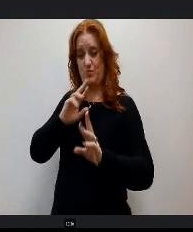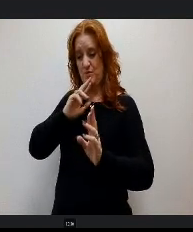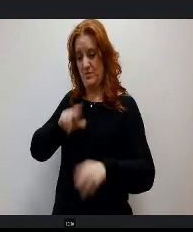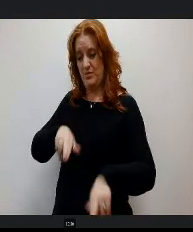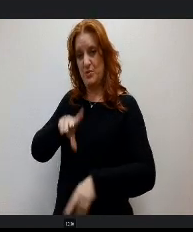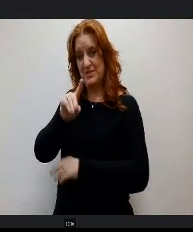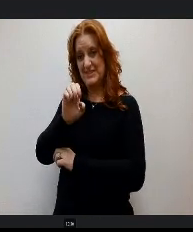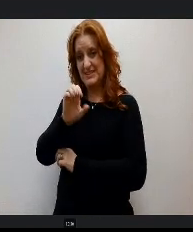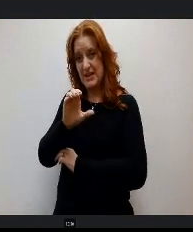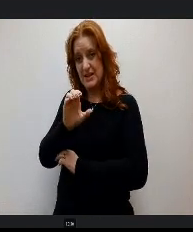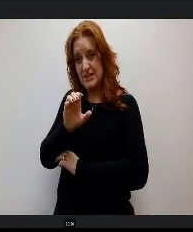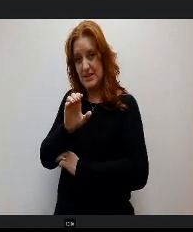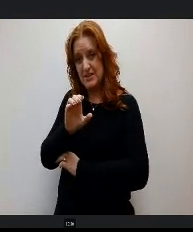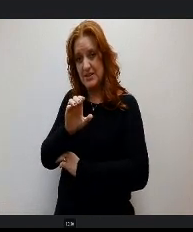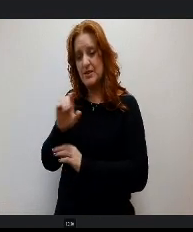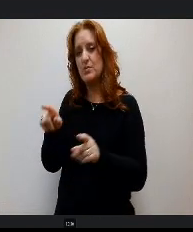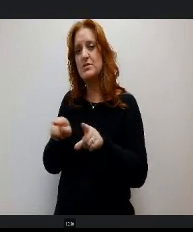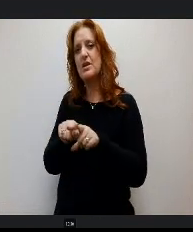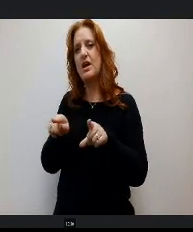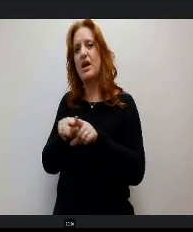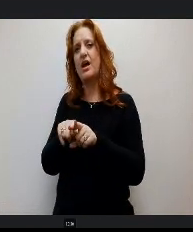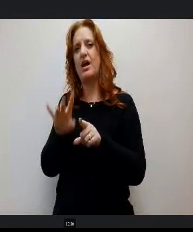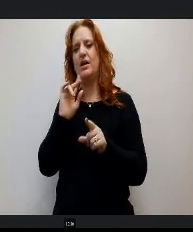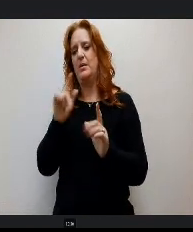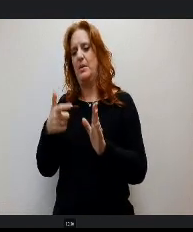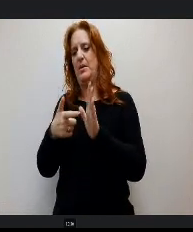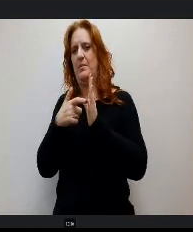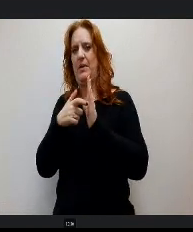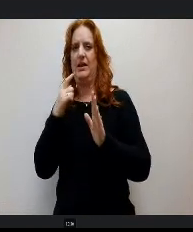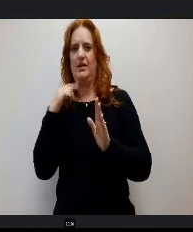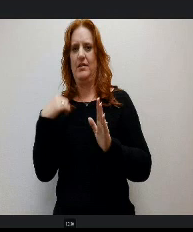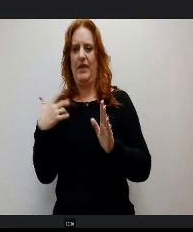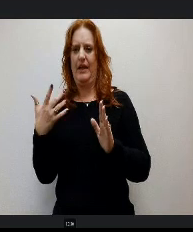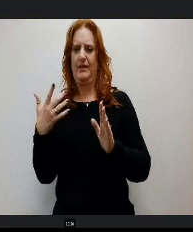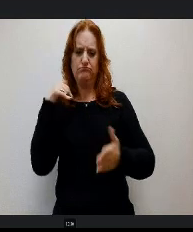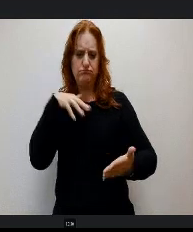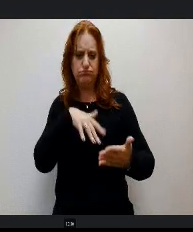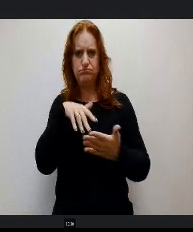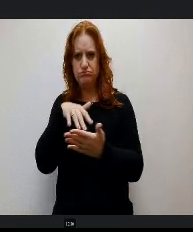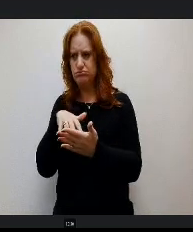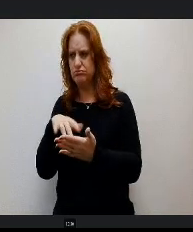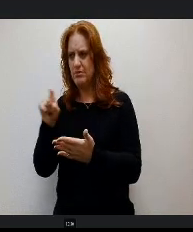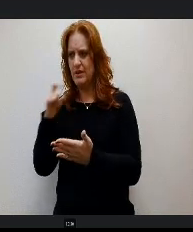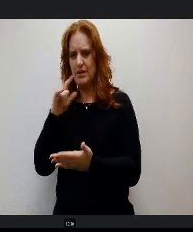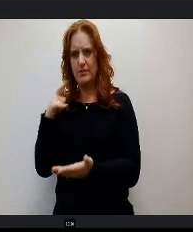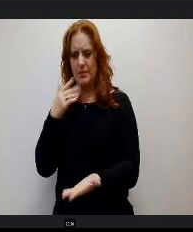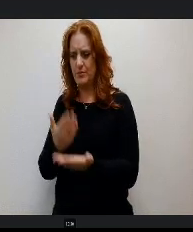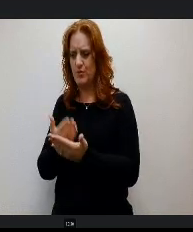There was also a mandate of adequacy studies to ensure that whatever was being contemplated